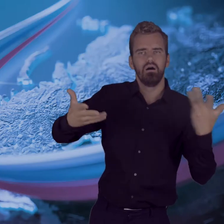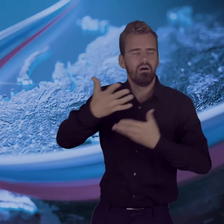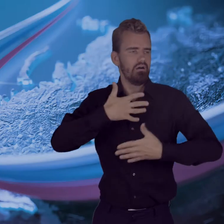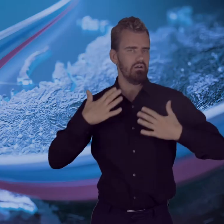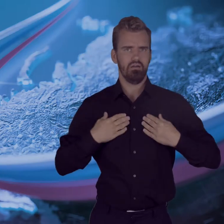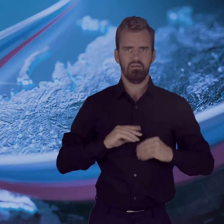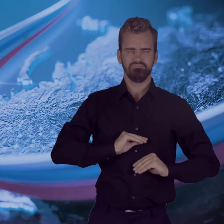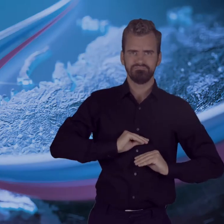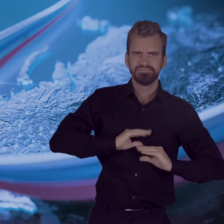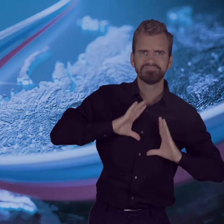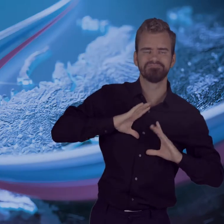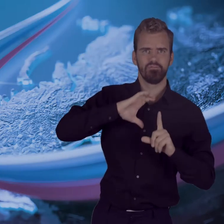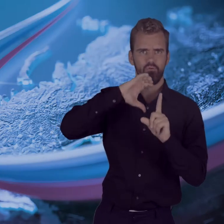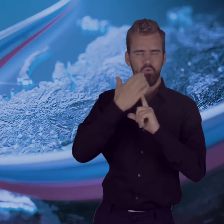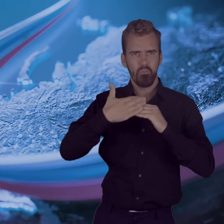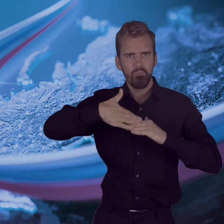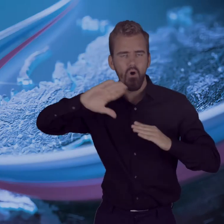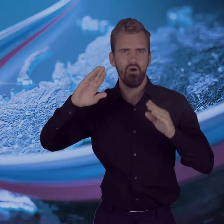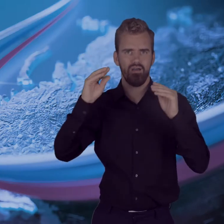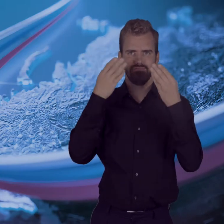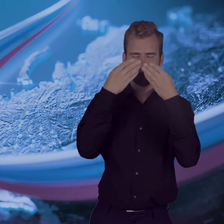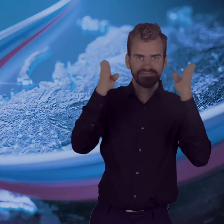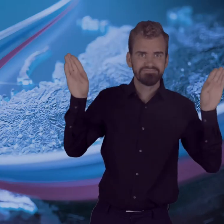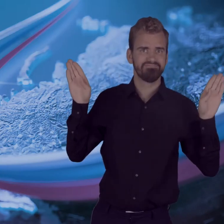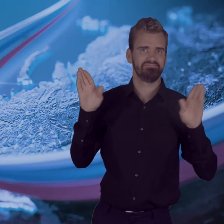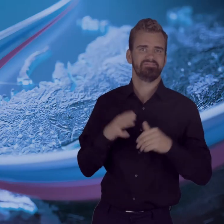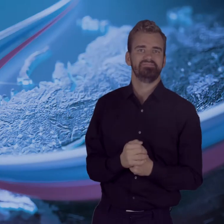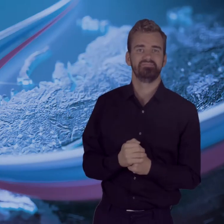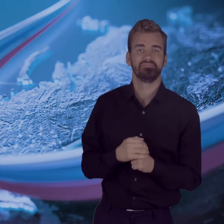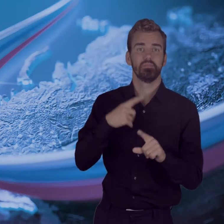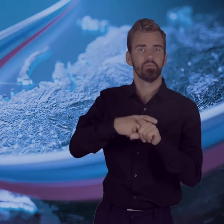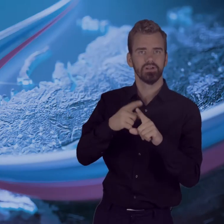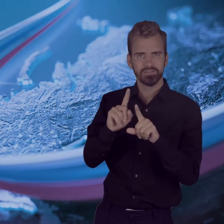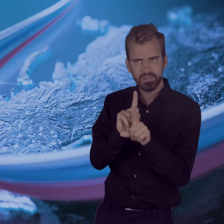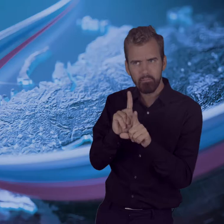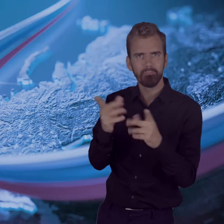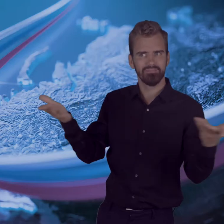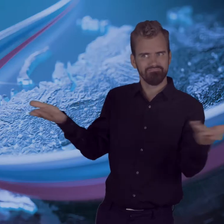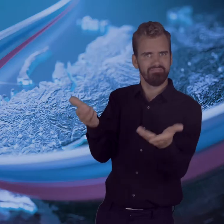and cultural development, organizing the opportunity